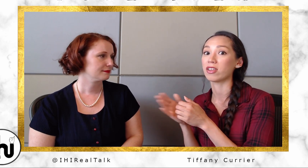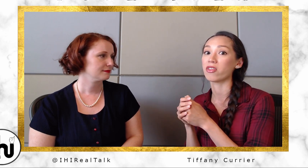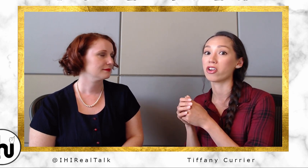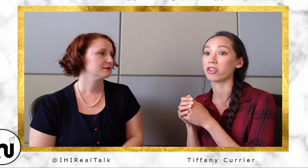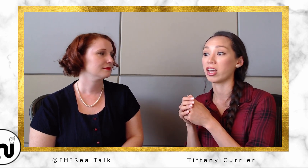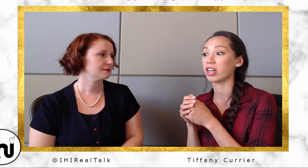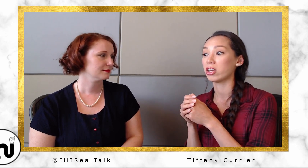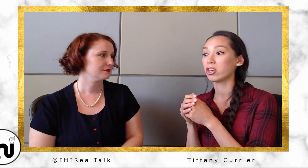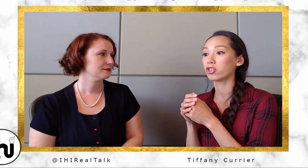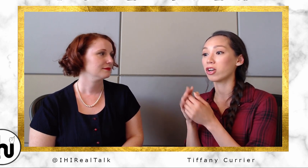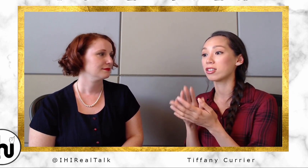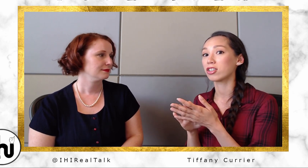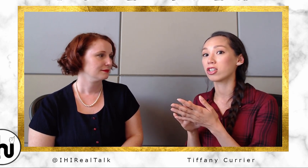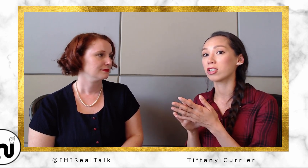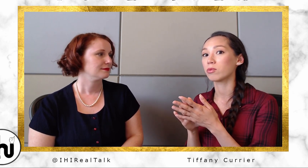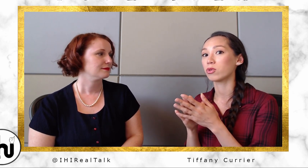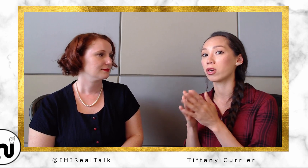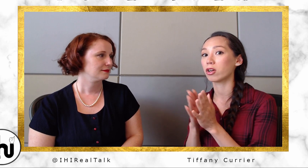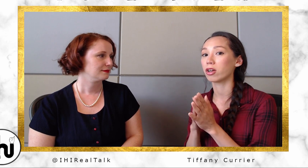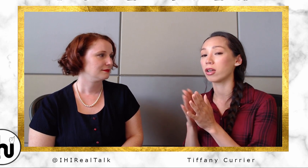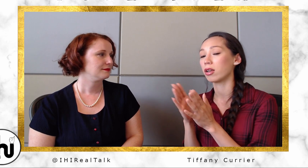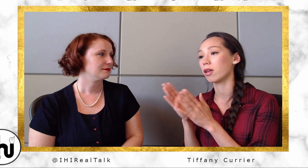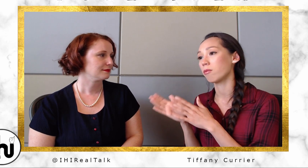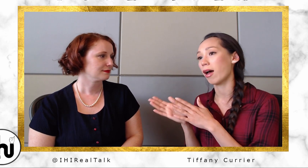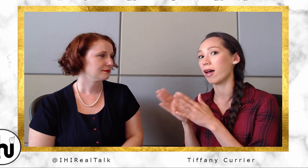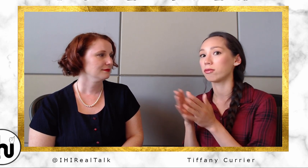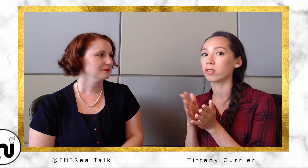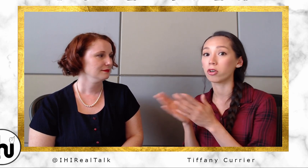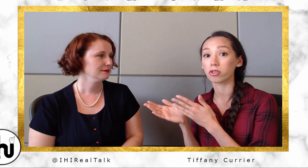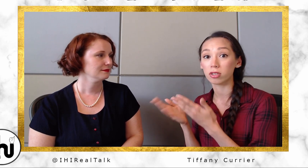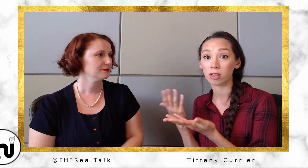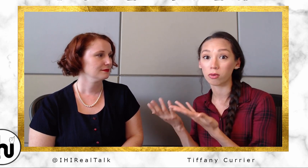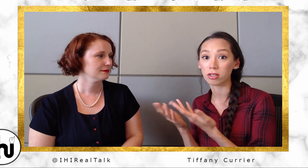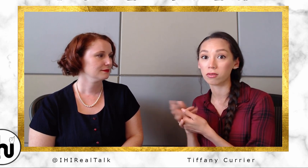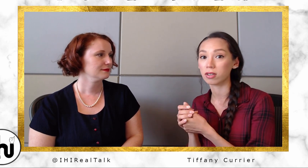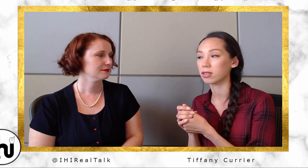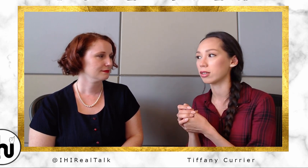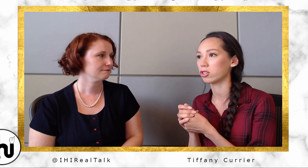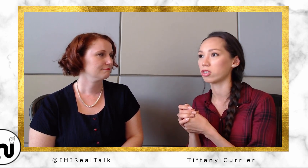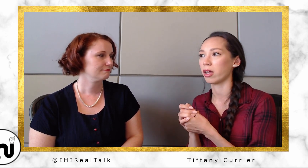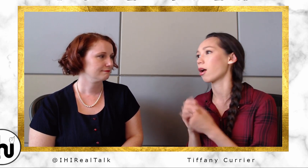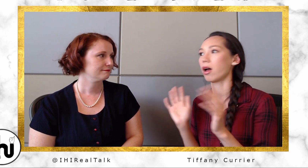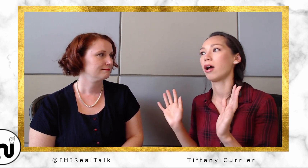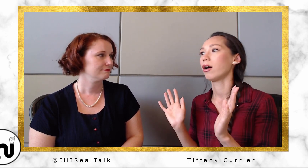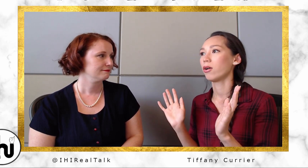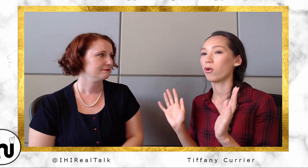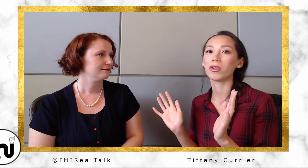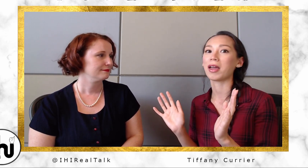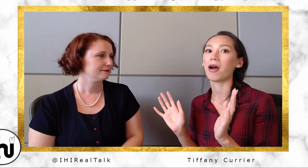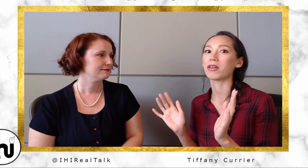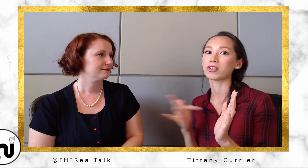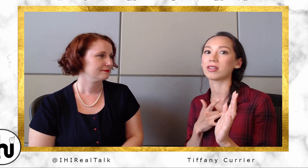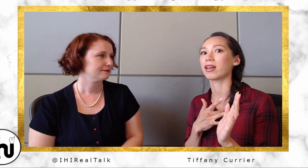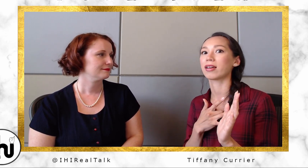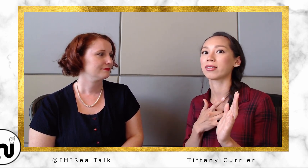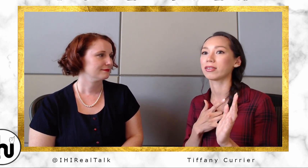like transitions between good and bad, you know, just like the rest of us. It's just like, holy cow! That just like HEART TOUCH!